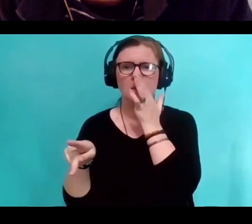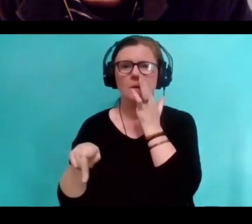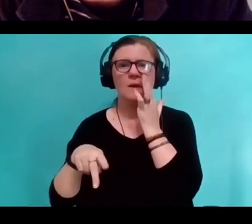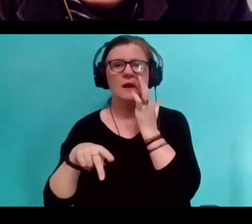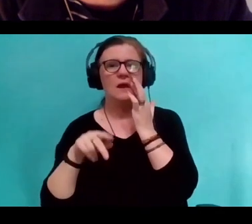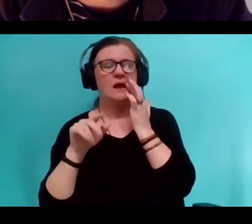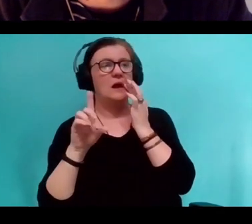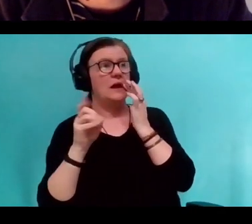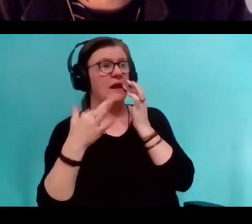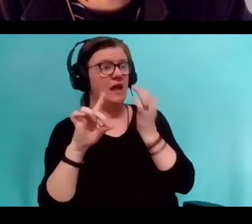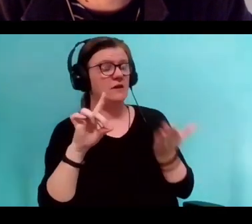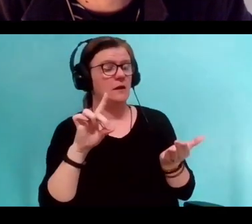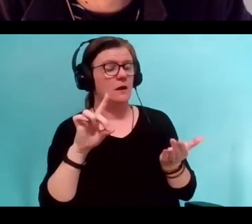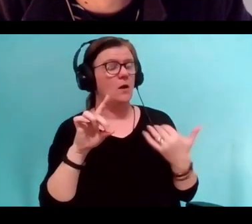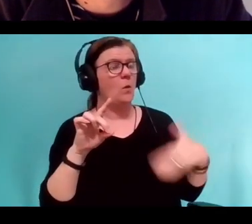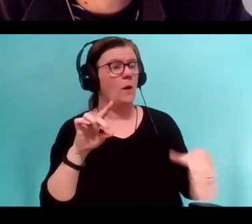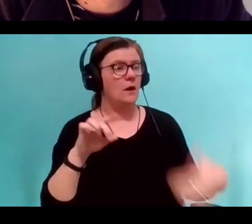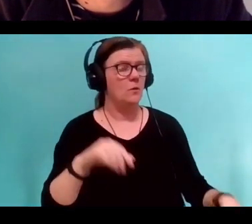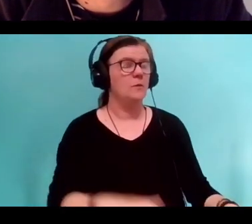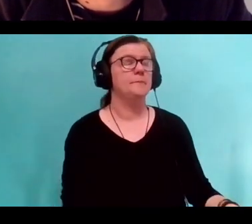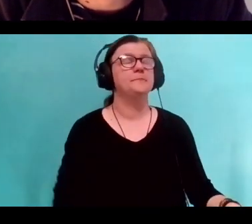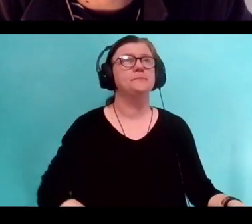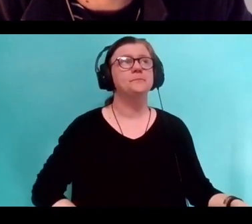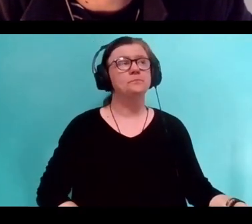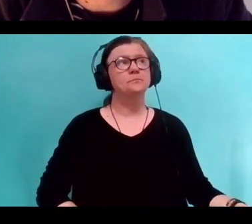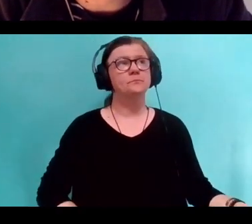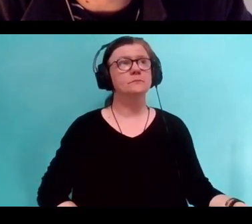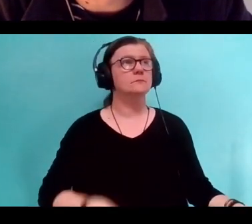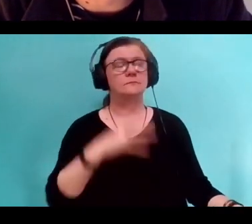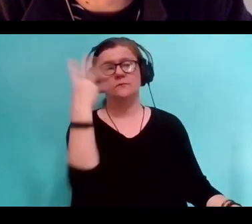Wow, what a beautiful abbot told before laying down.